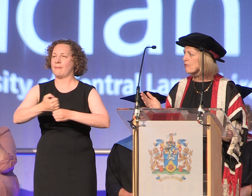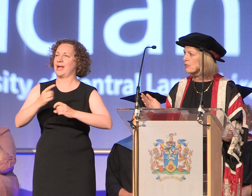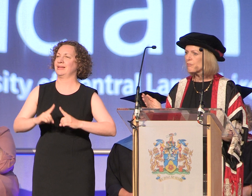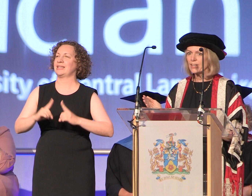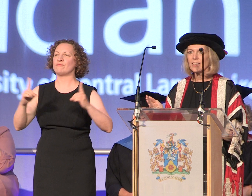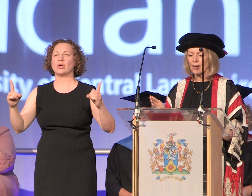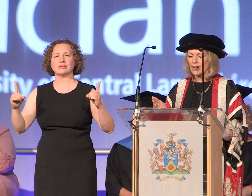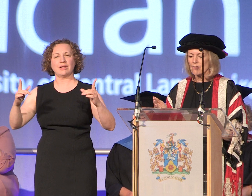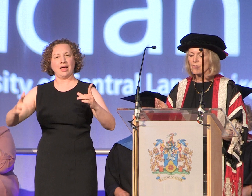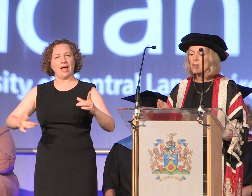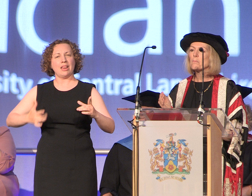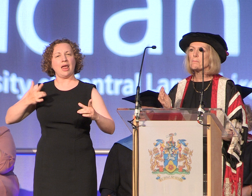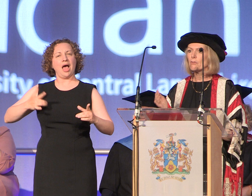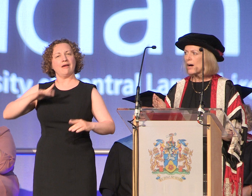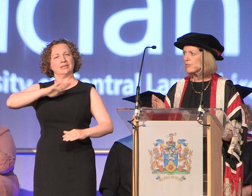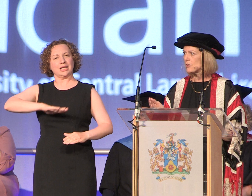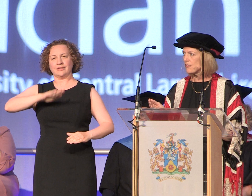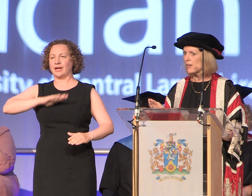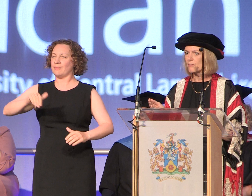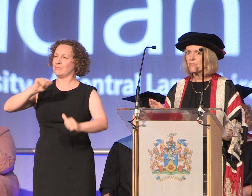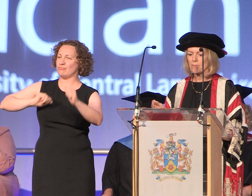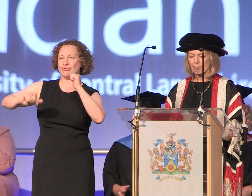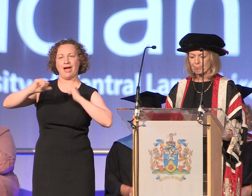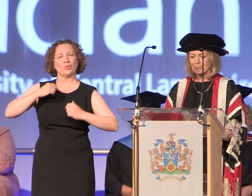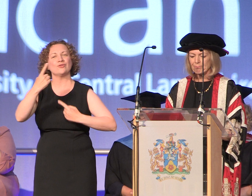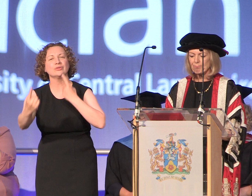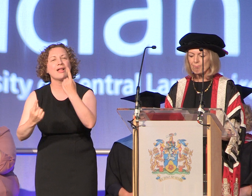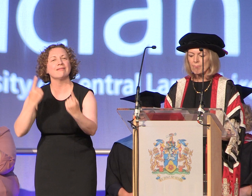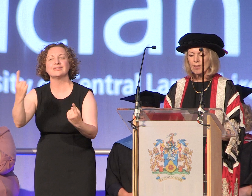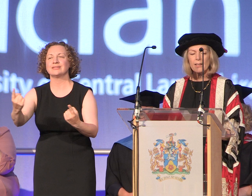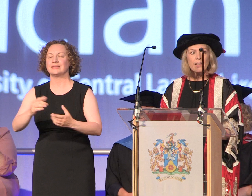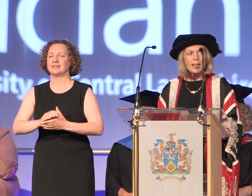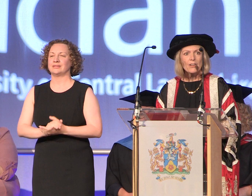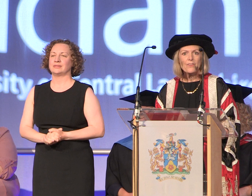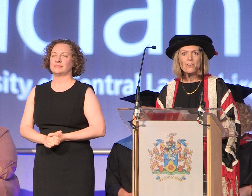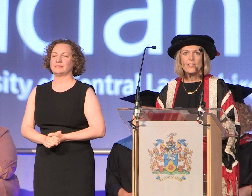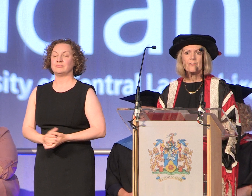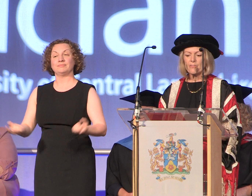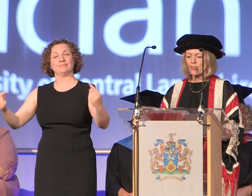fulfilling lives be proud of yourselves here at the University of Central